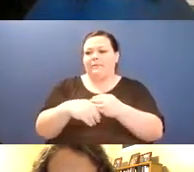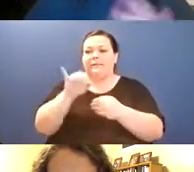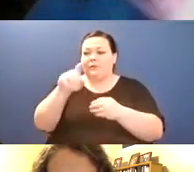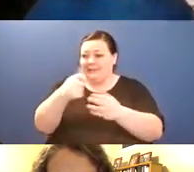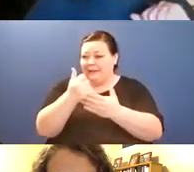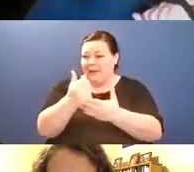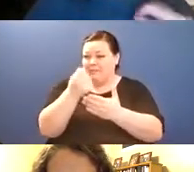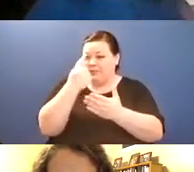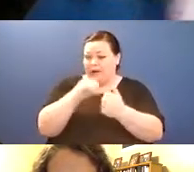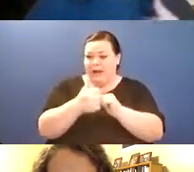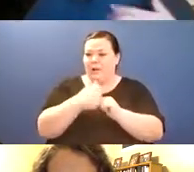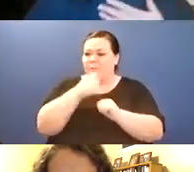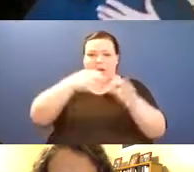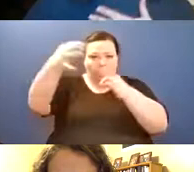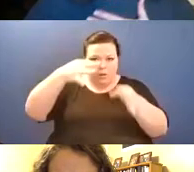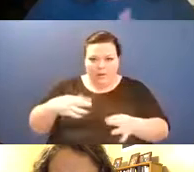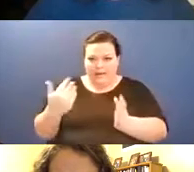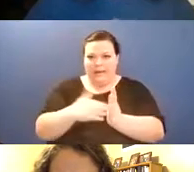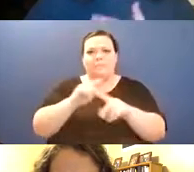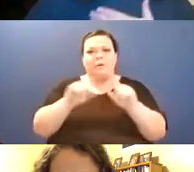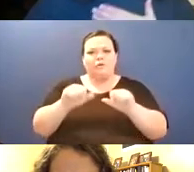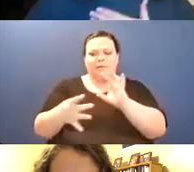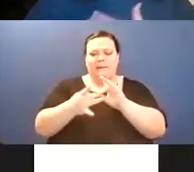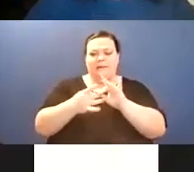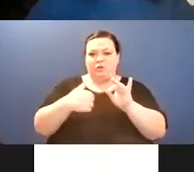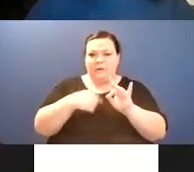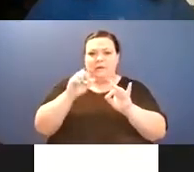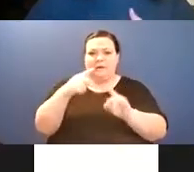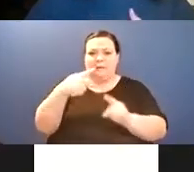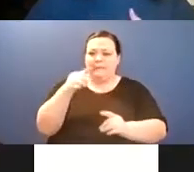anybody who uses these services would would fill that out because it helps us both understand how